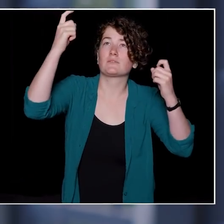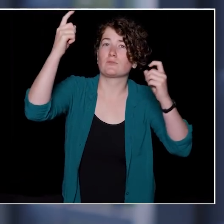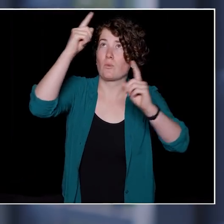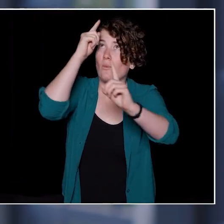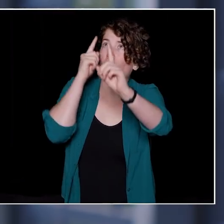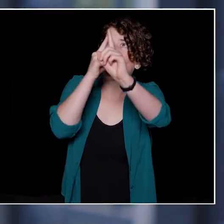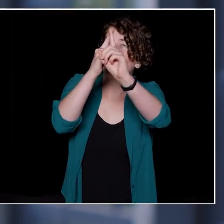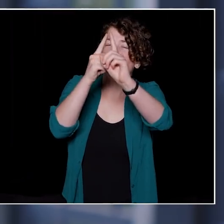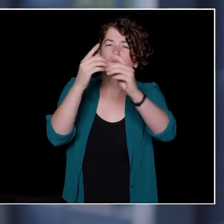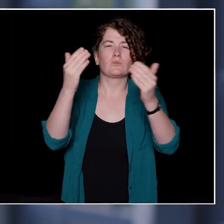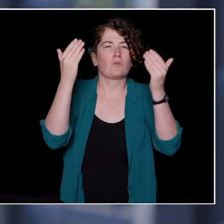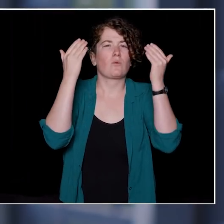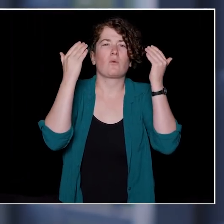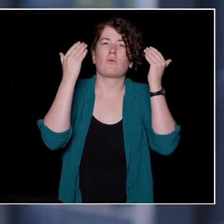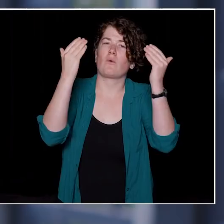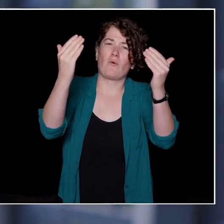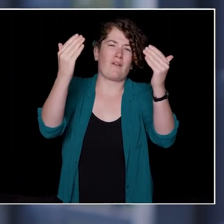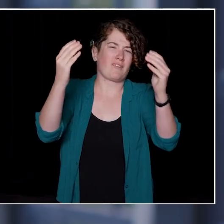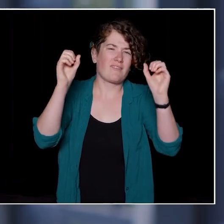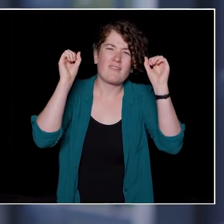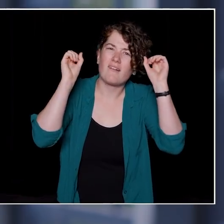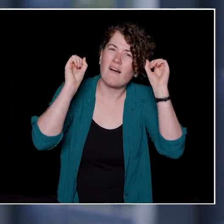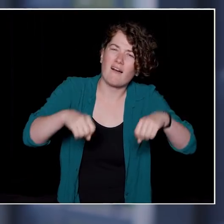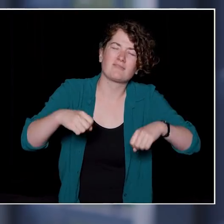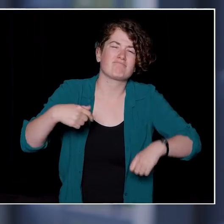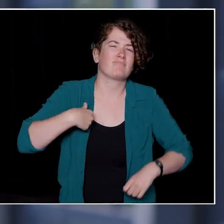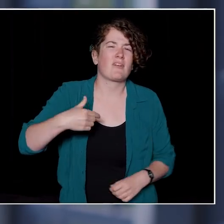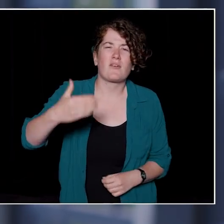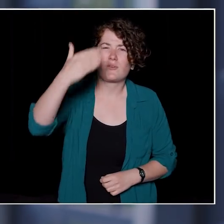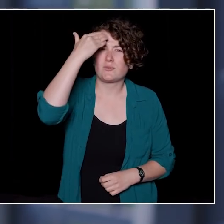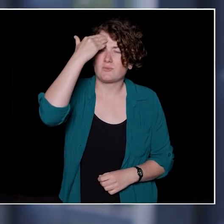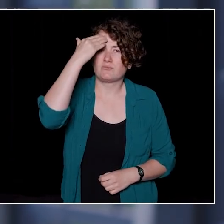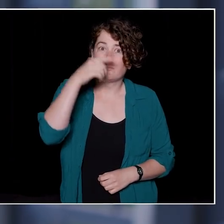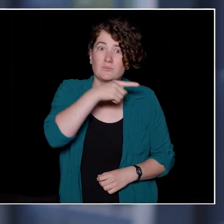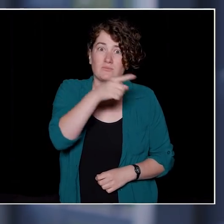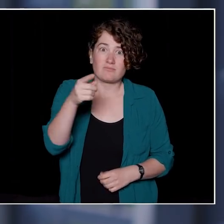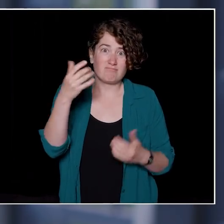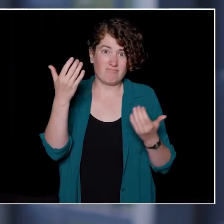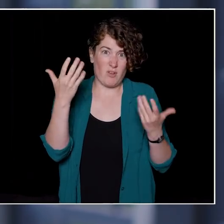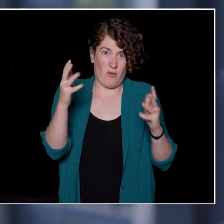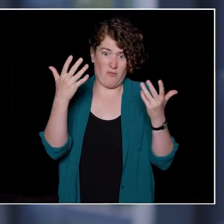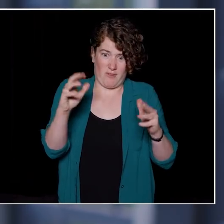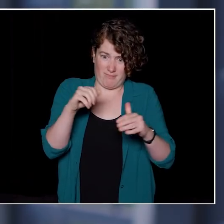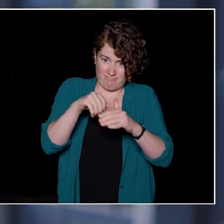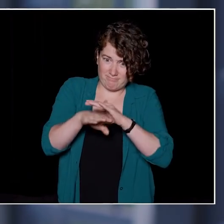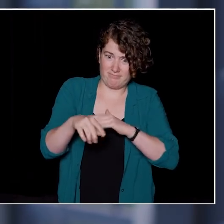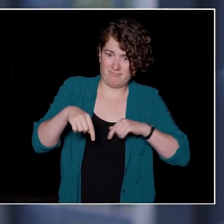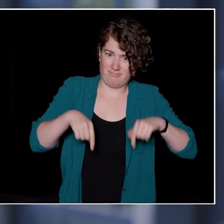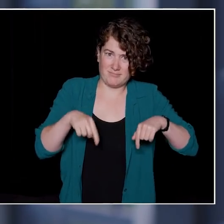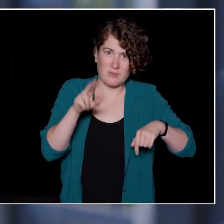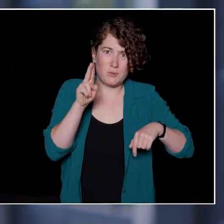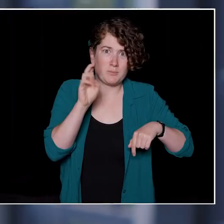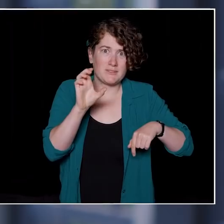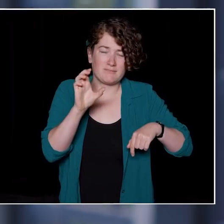Never stop believing in yourself. You can do it. You've been admitted to one of the world's top universities,